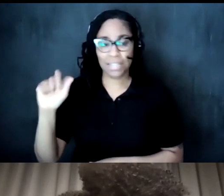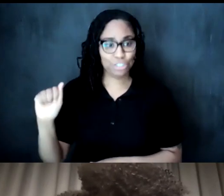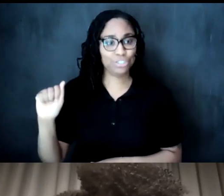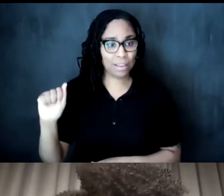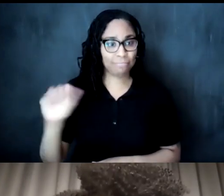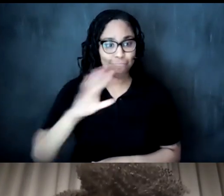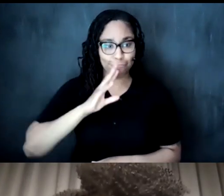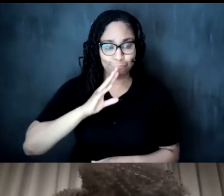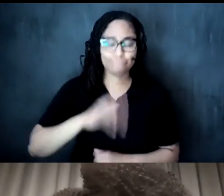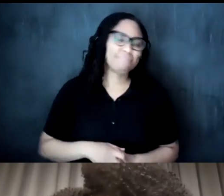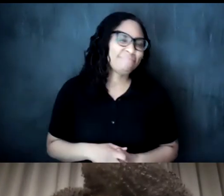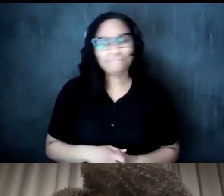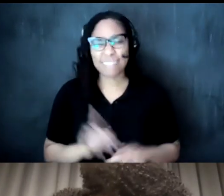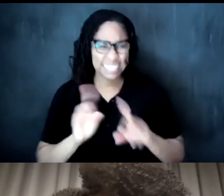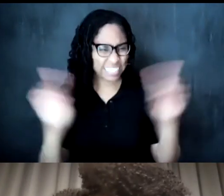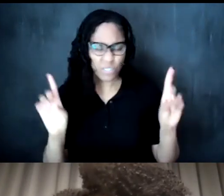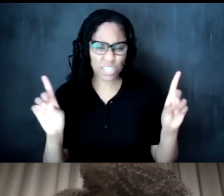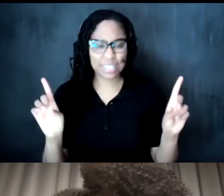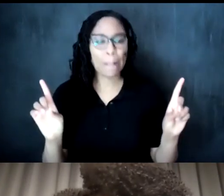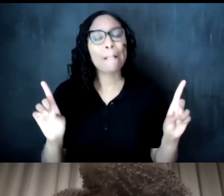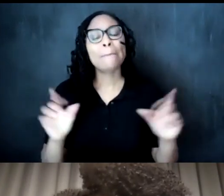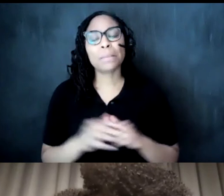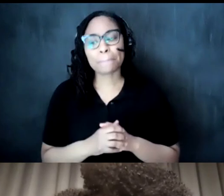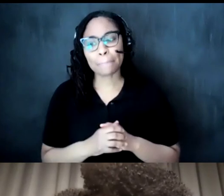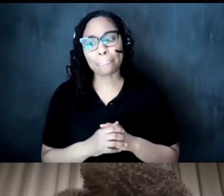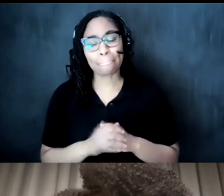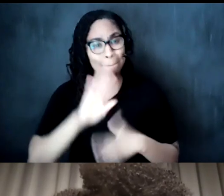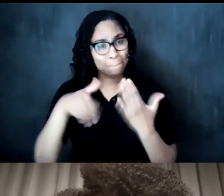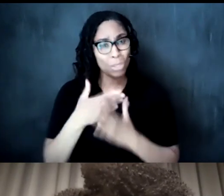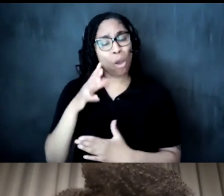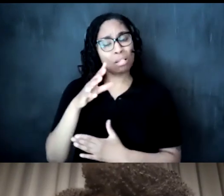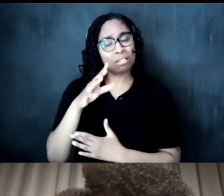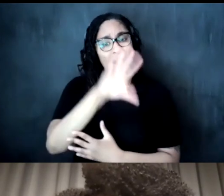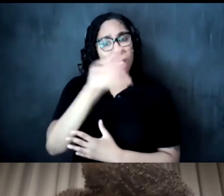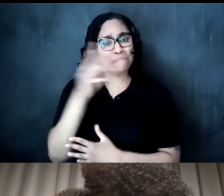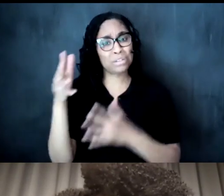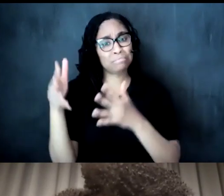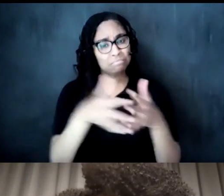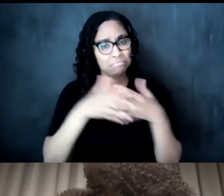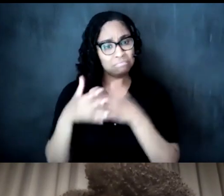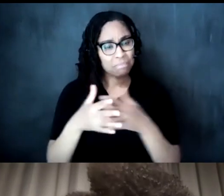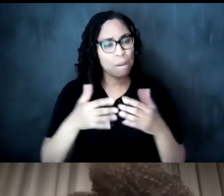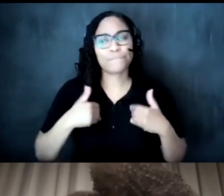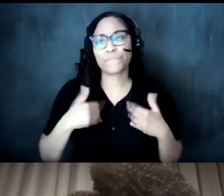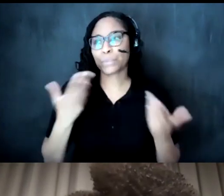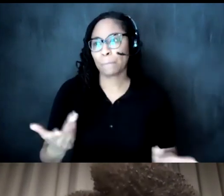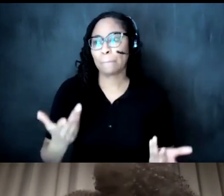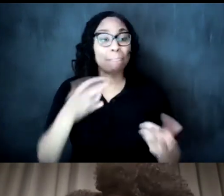but traditionally not all african-american tea ceremonies have a like a tea some of them might